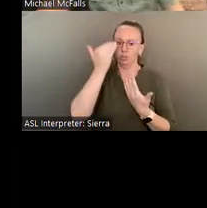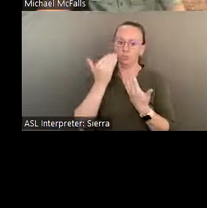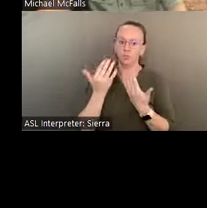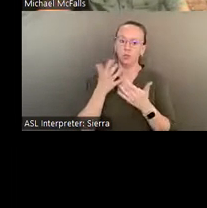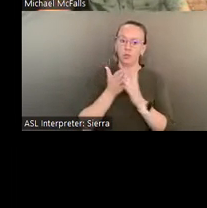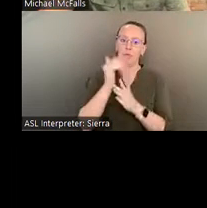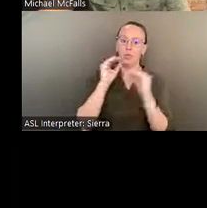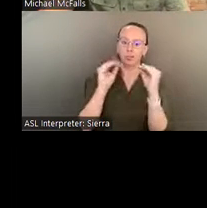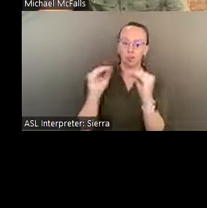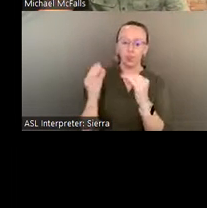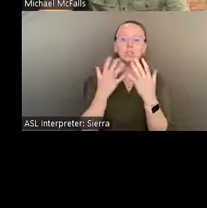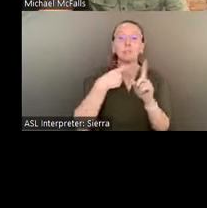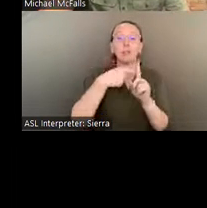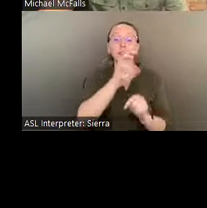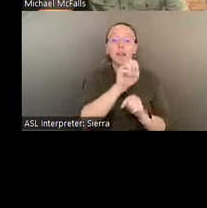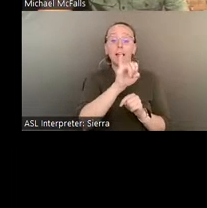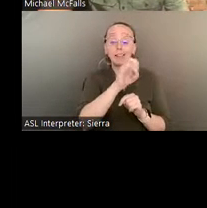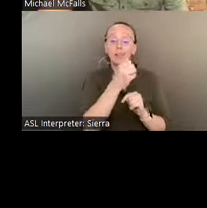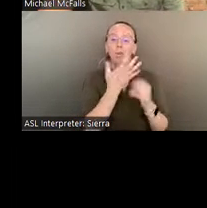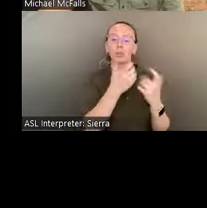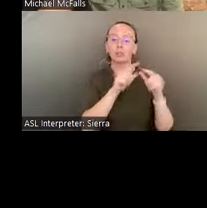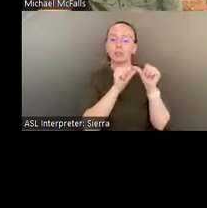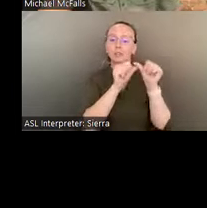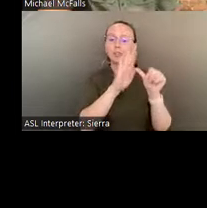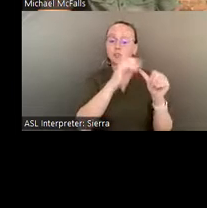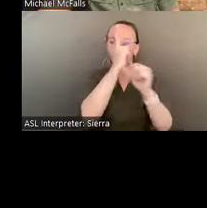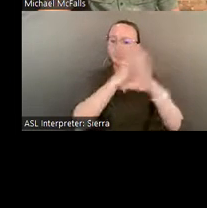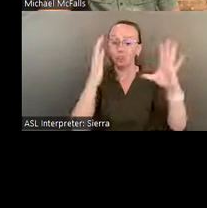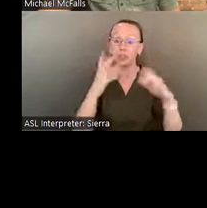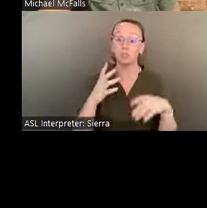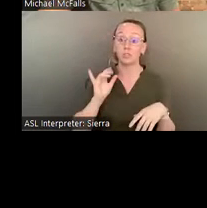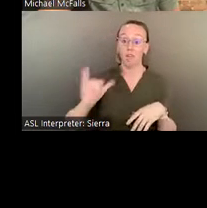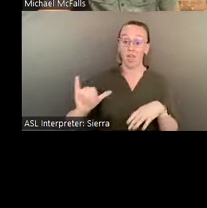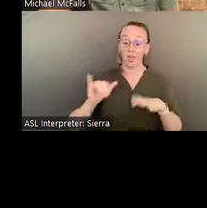Since we've opened the doors of Pasaquan, we've had thousands of visitors from all over the world.